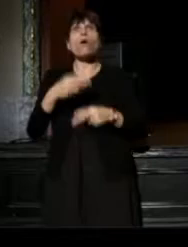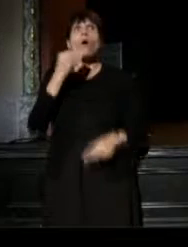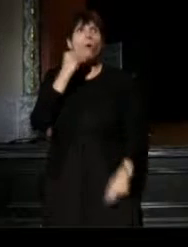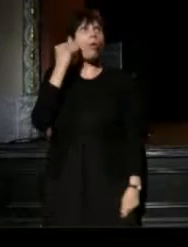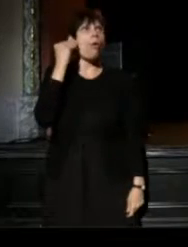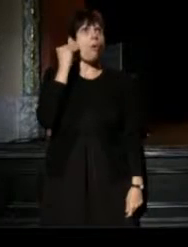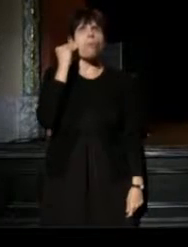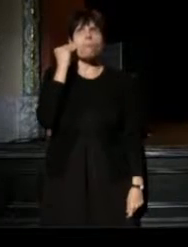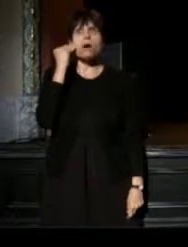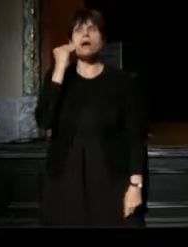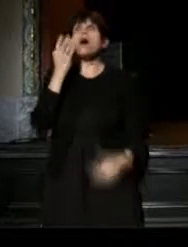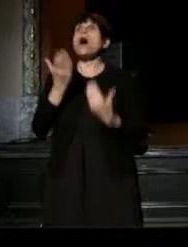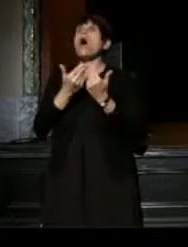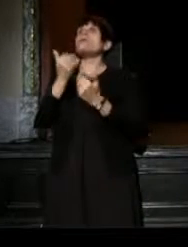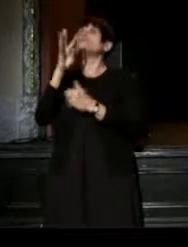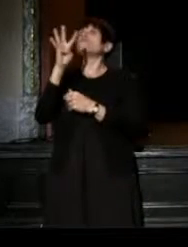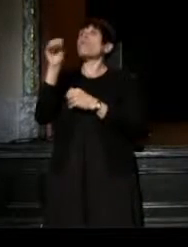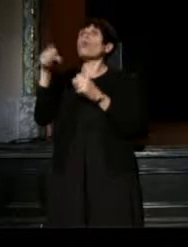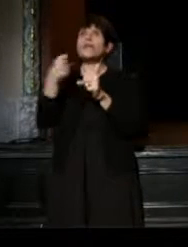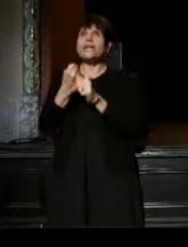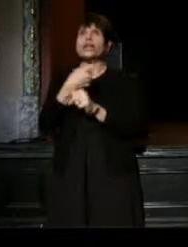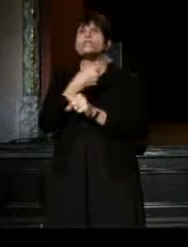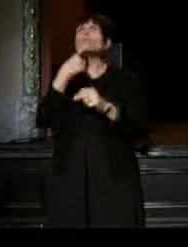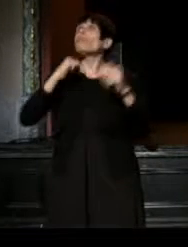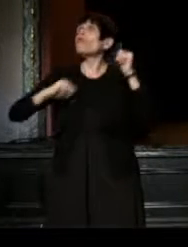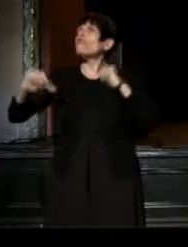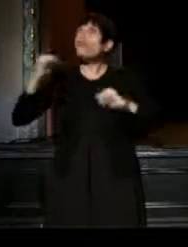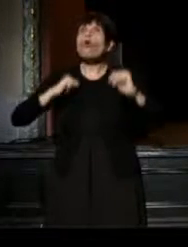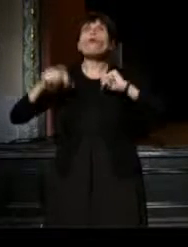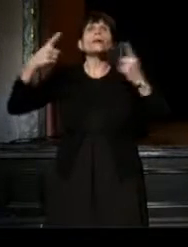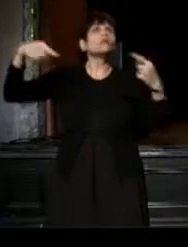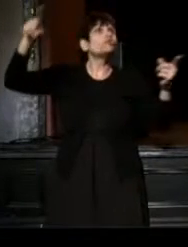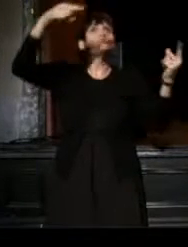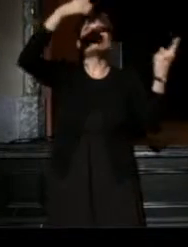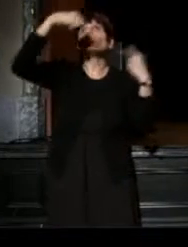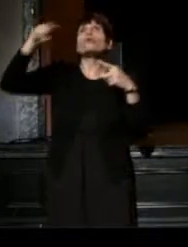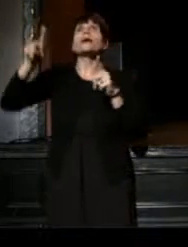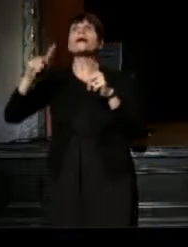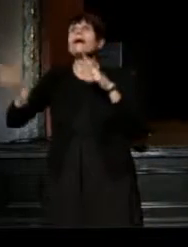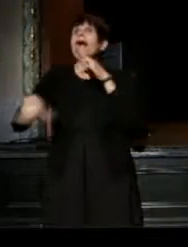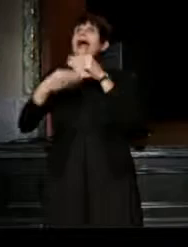For almost 40 years she has had, she has been performing, touring, and adding her critical voice